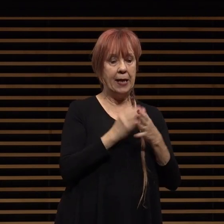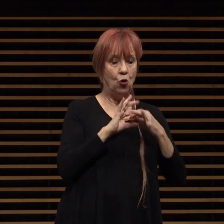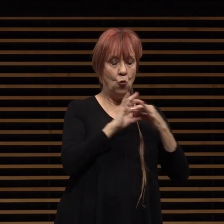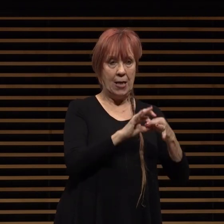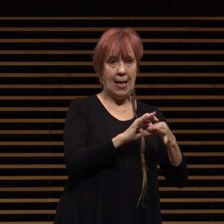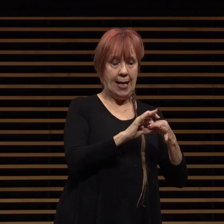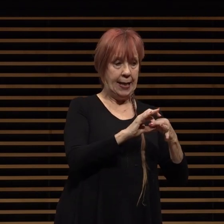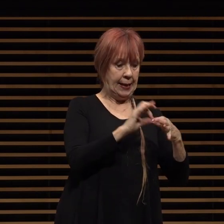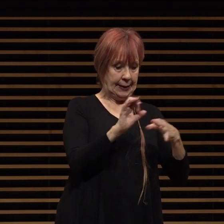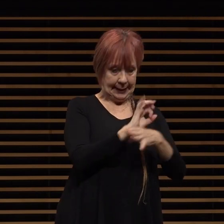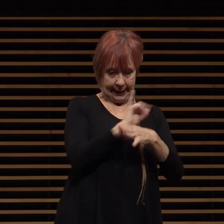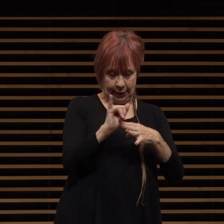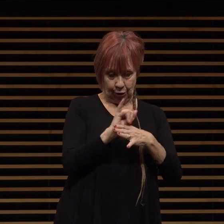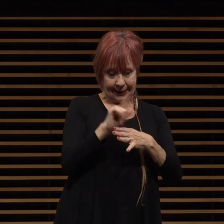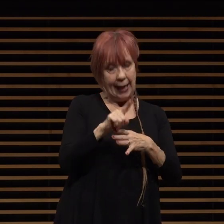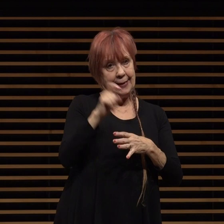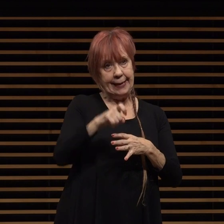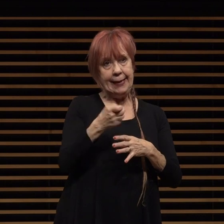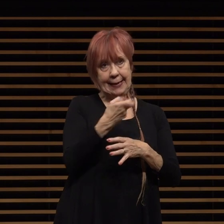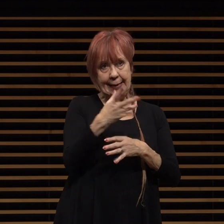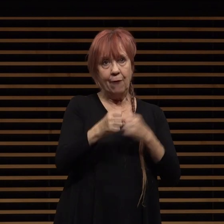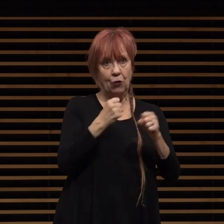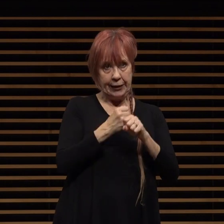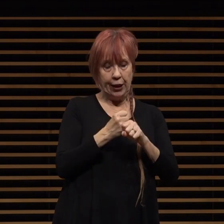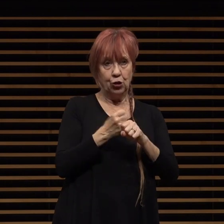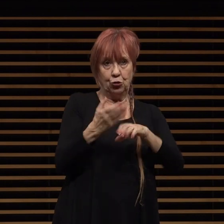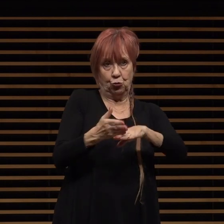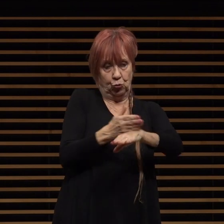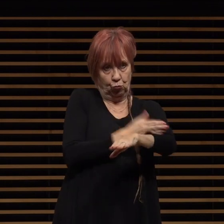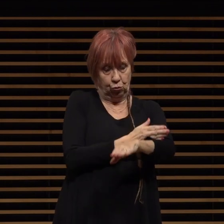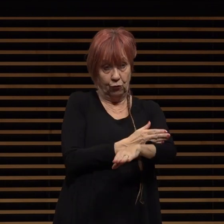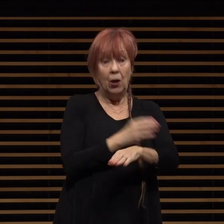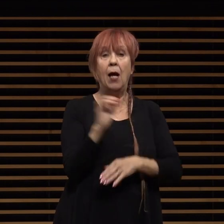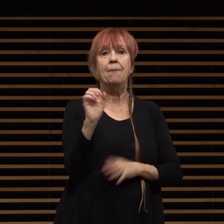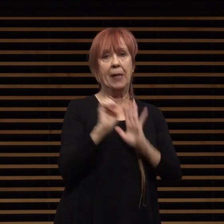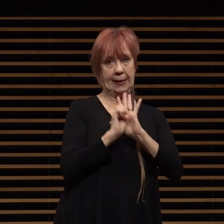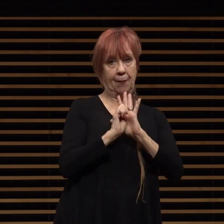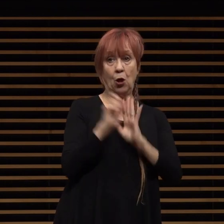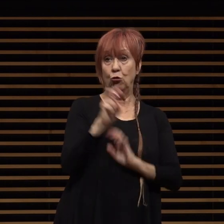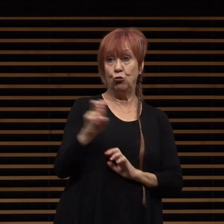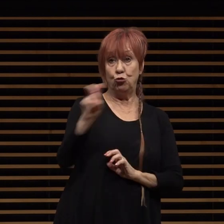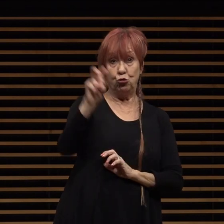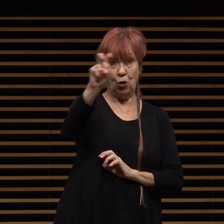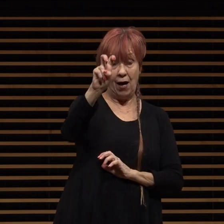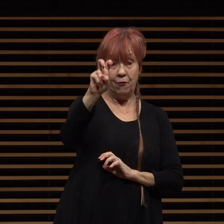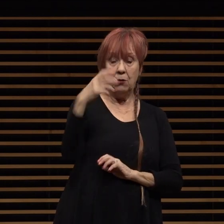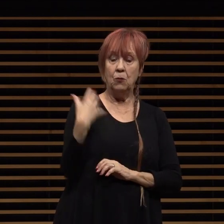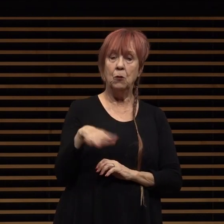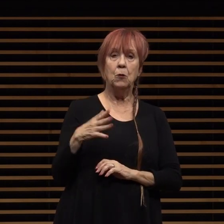that will take several years to recover for example the travel industry is